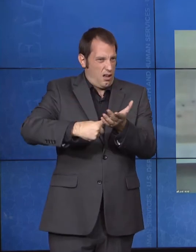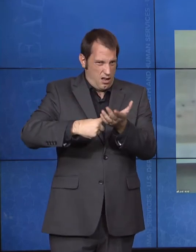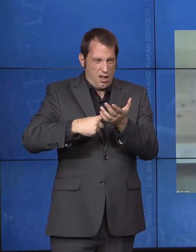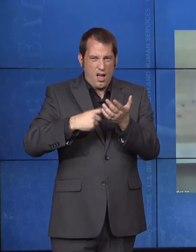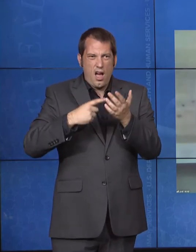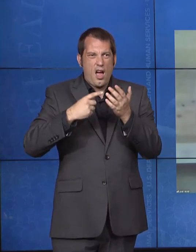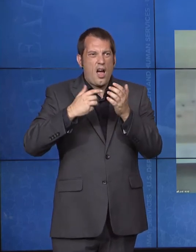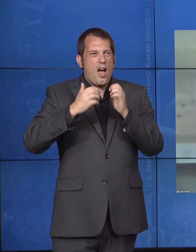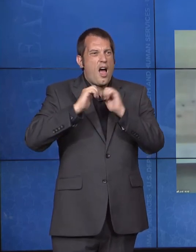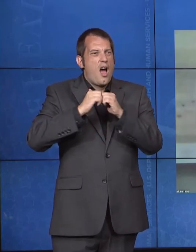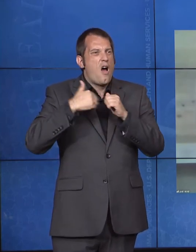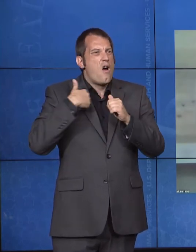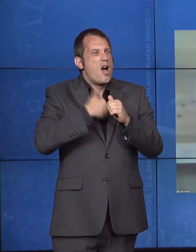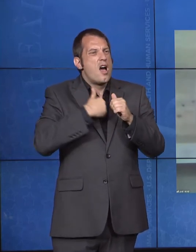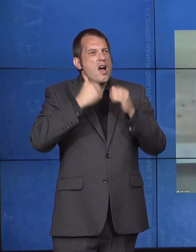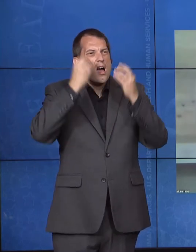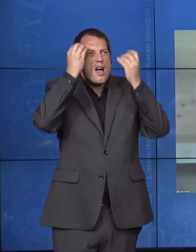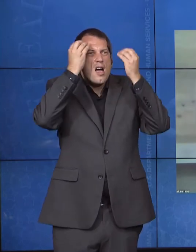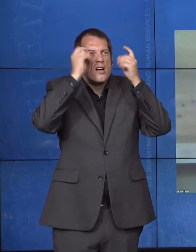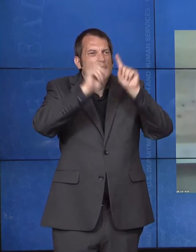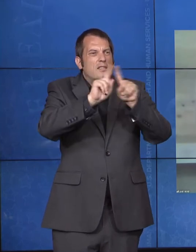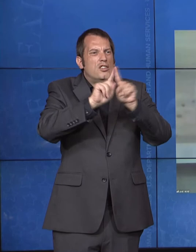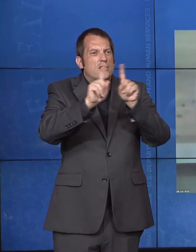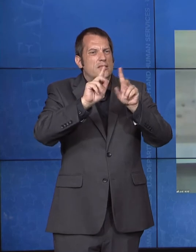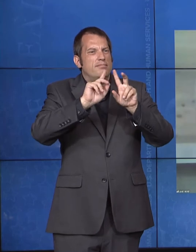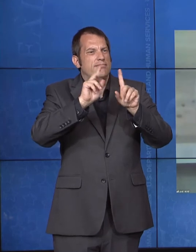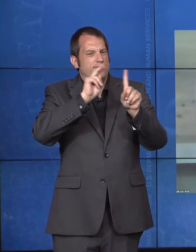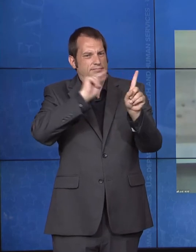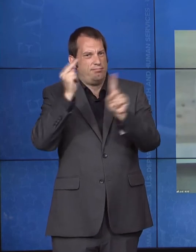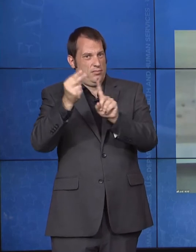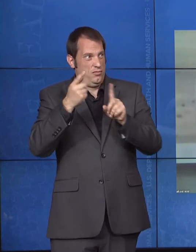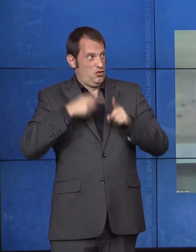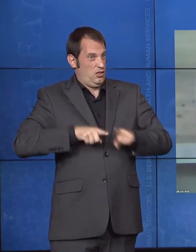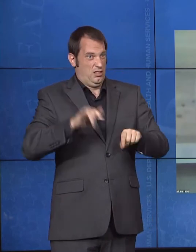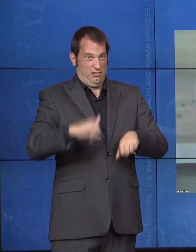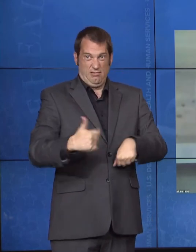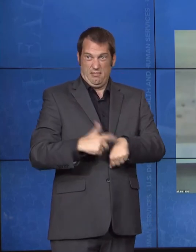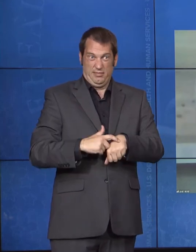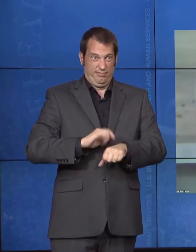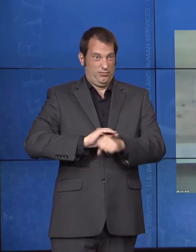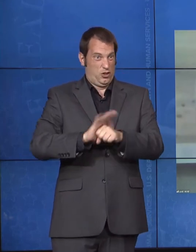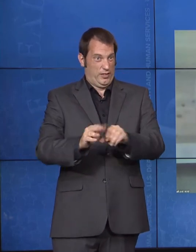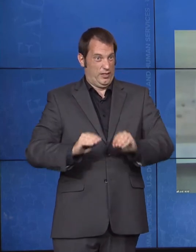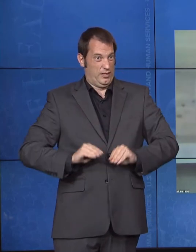this pandemic. And so, I'm going to put the Admiral and Lynn both on a notice that I'm